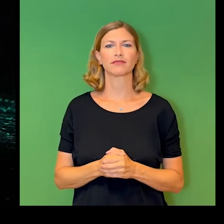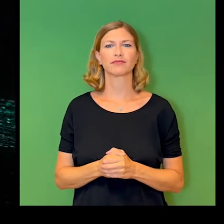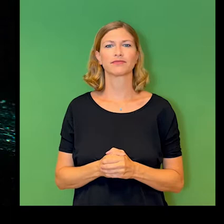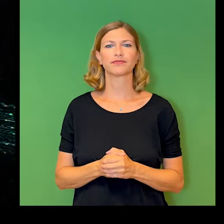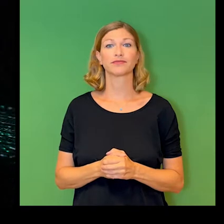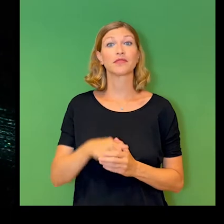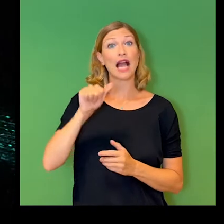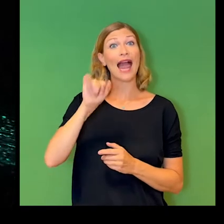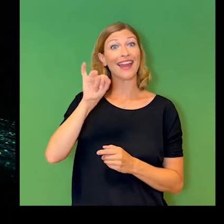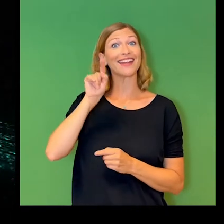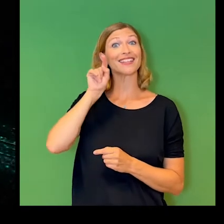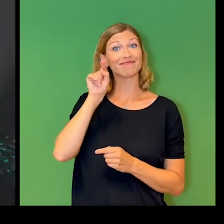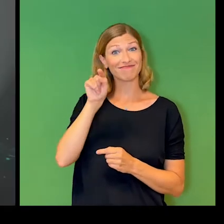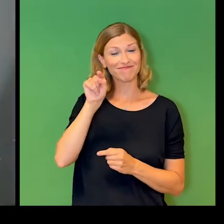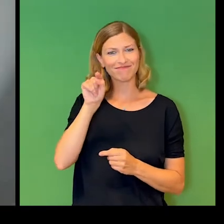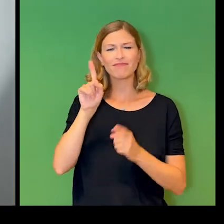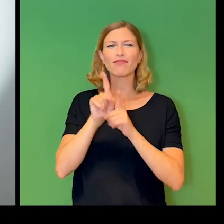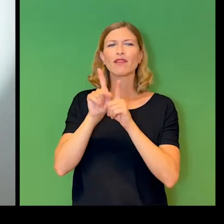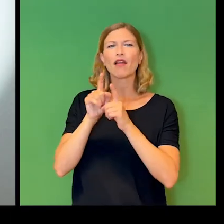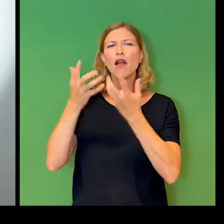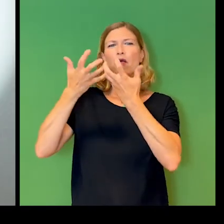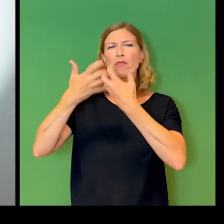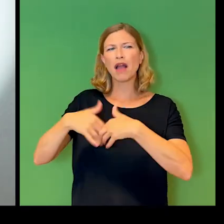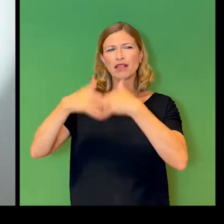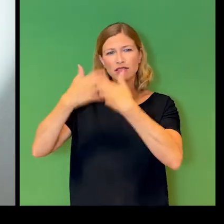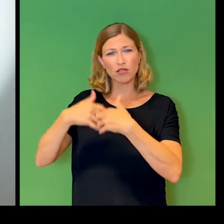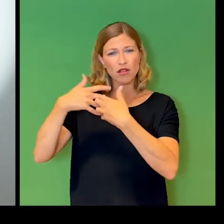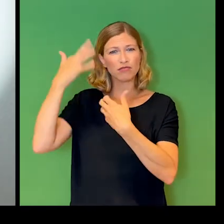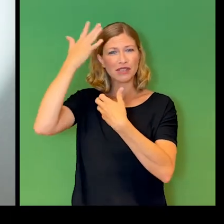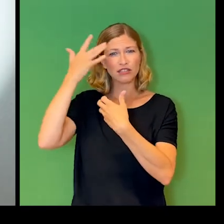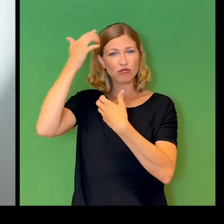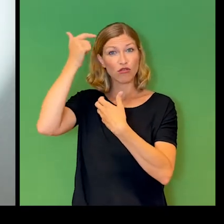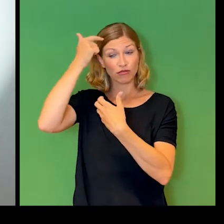Artificial intelligence is a machine and simulation of human intelligence.